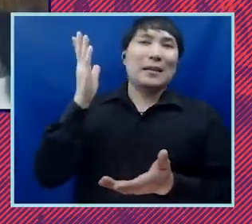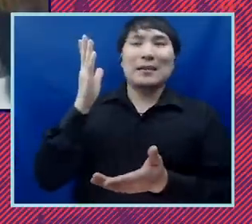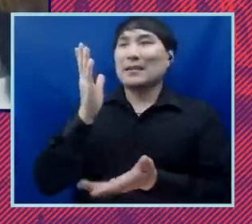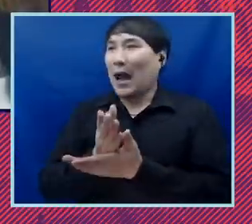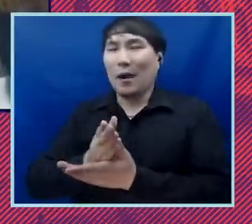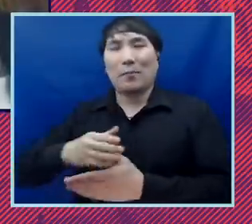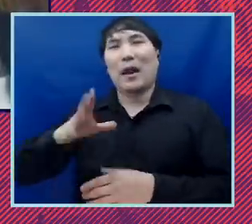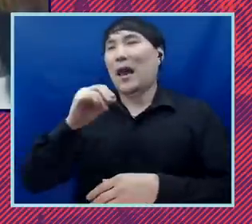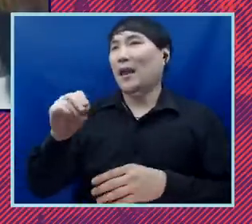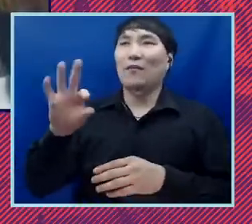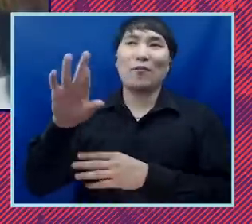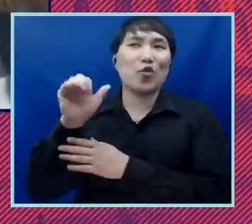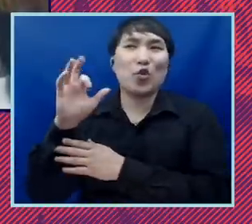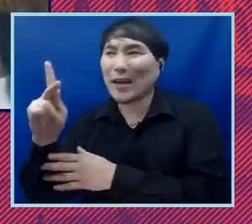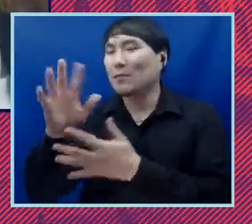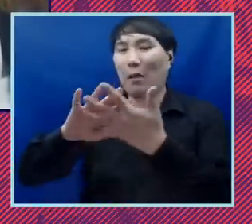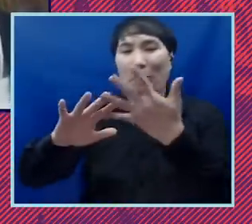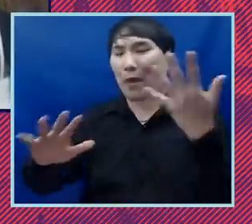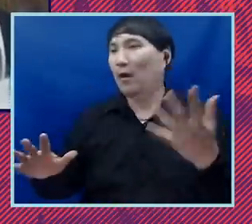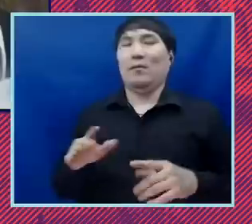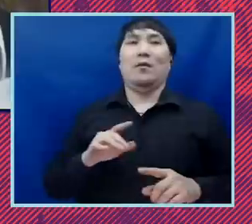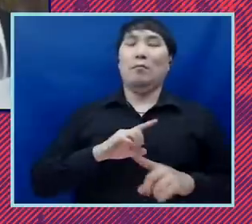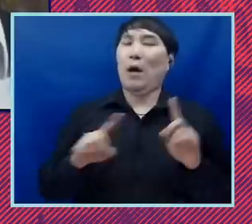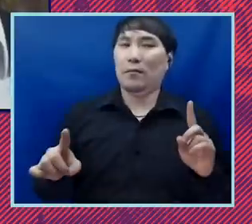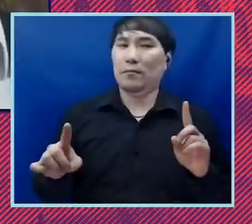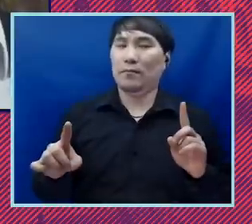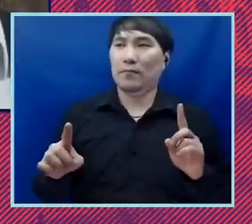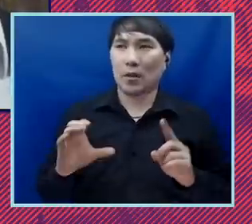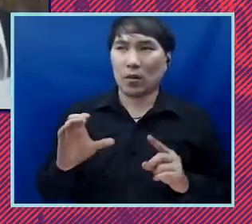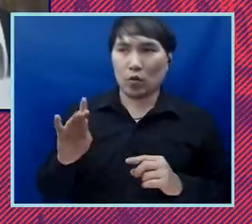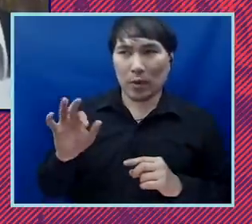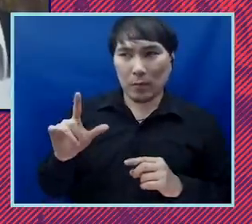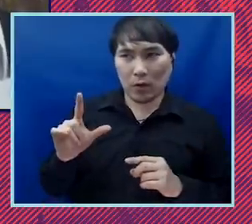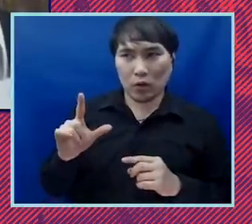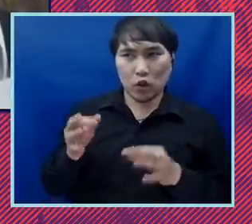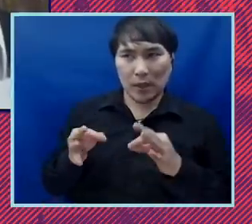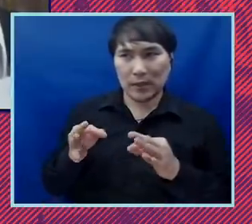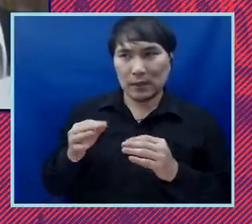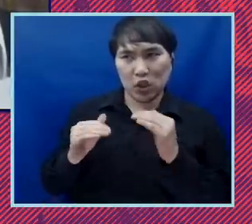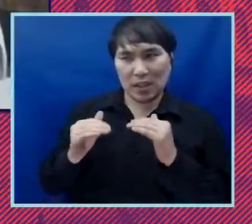but give me a minute or two about where is the criminal justice and policing issues as it relates